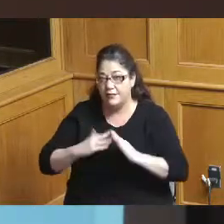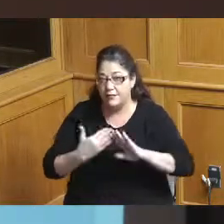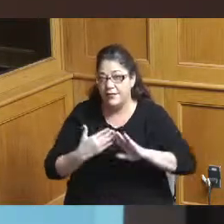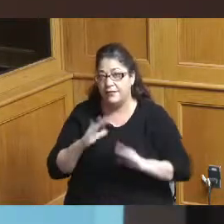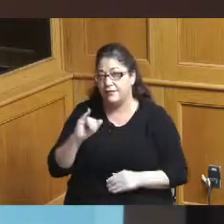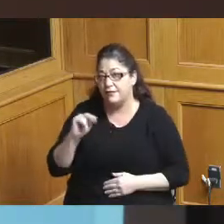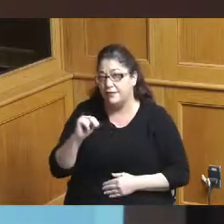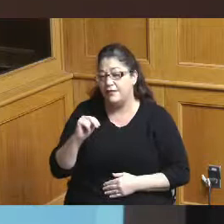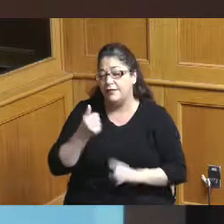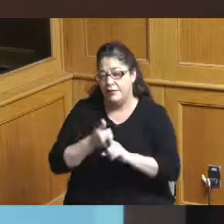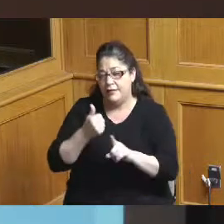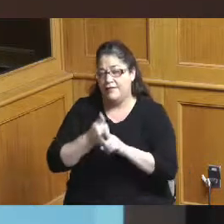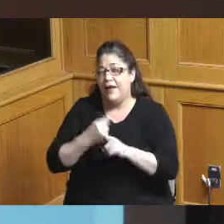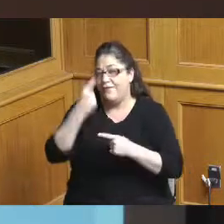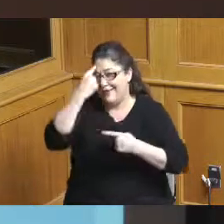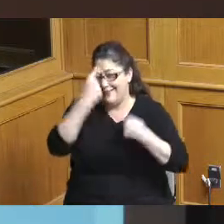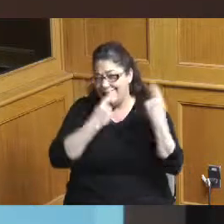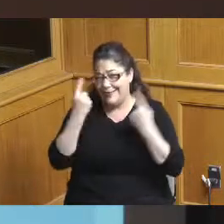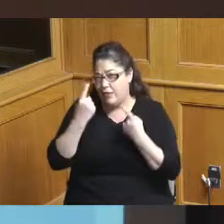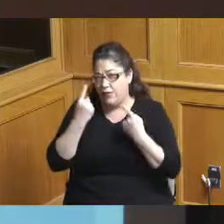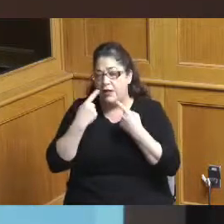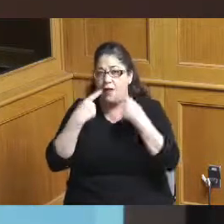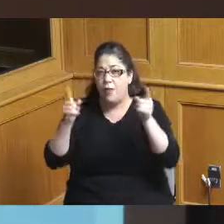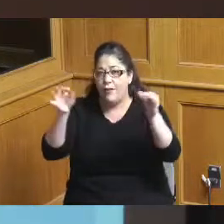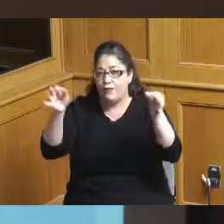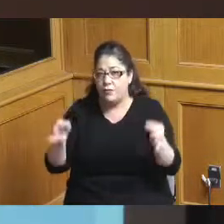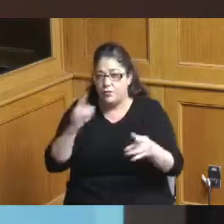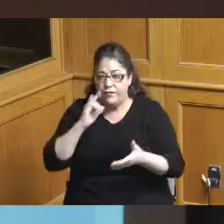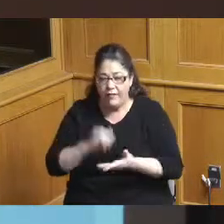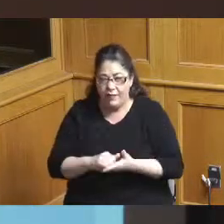on the same topic so we're working in concert with our friends over at the city